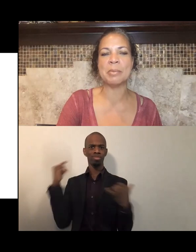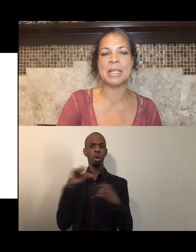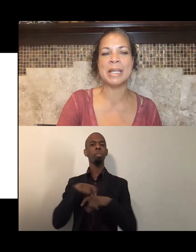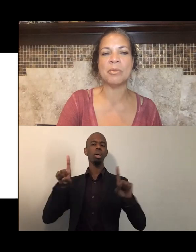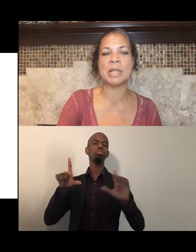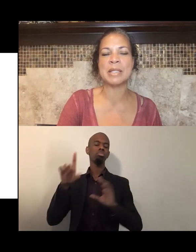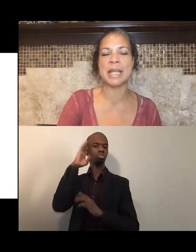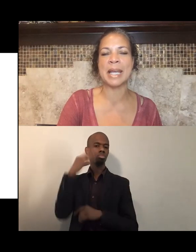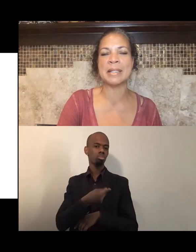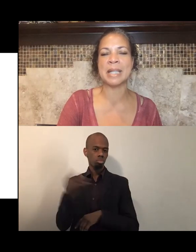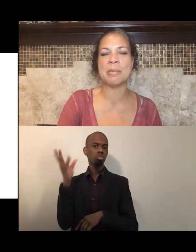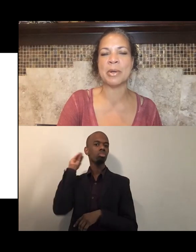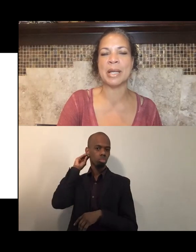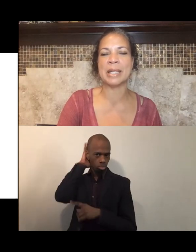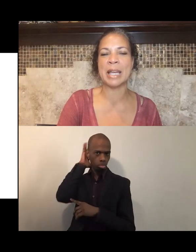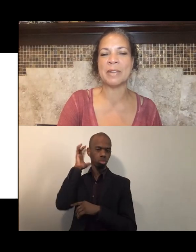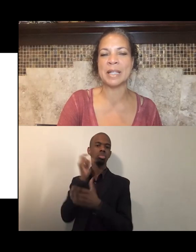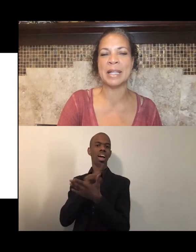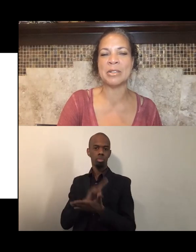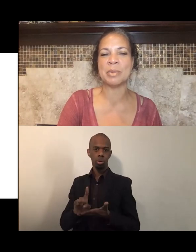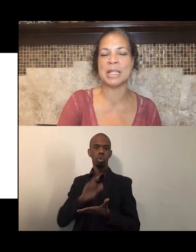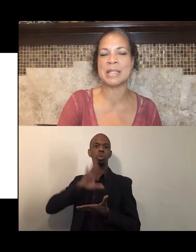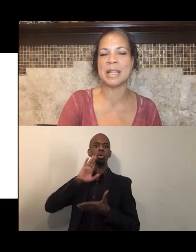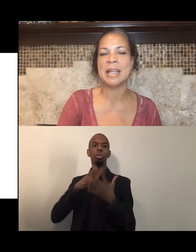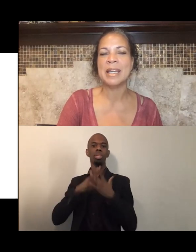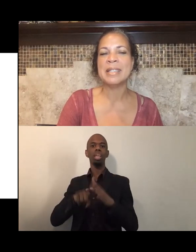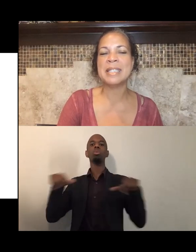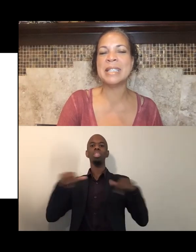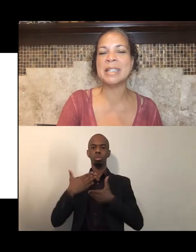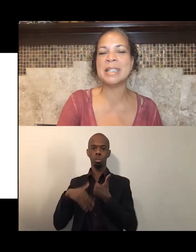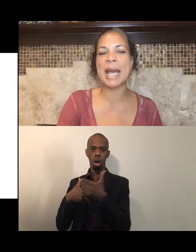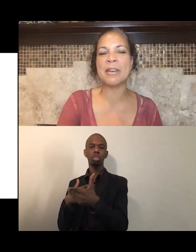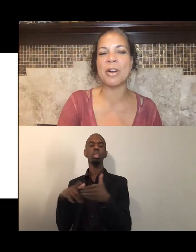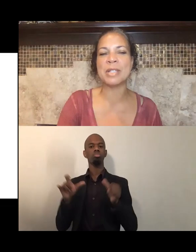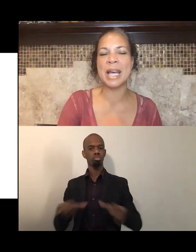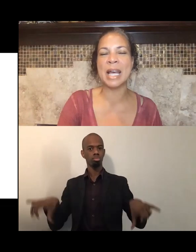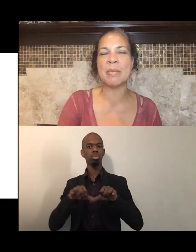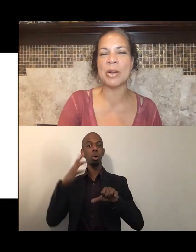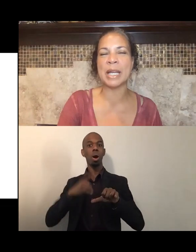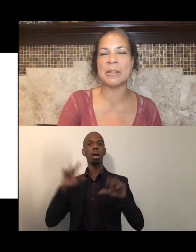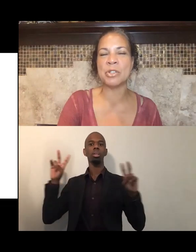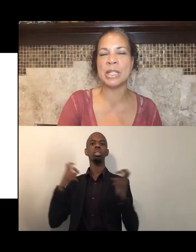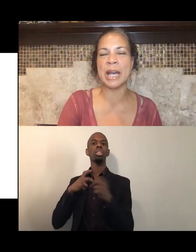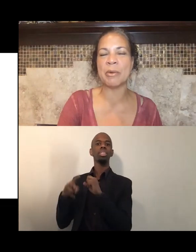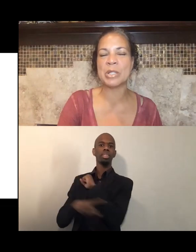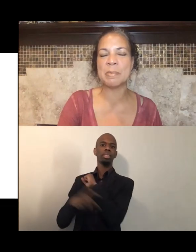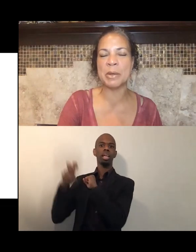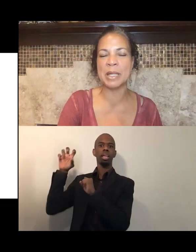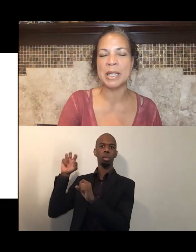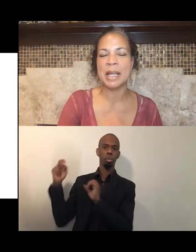begin with this land, labor and life acknowledgement. It's a stealing back of our time, our energy, our spirit,